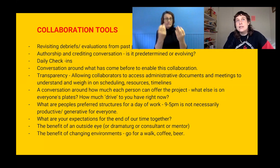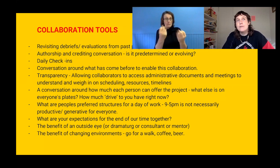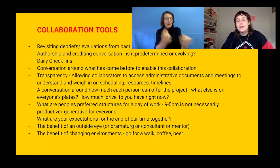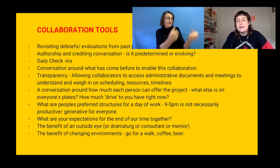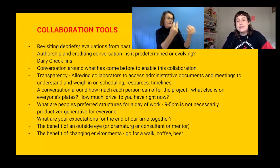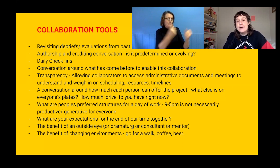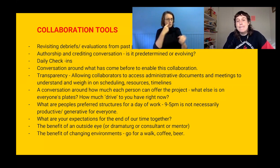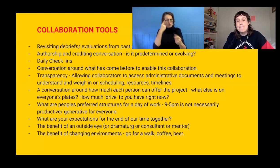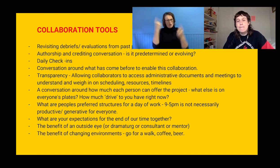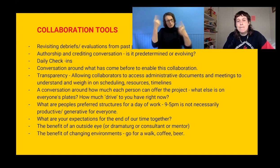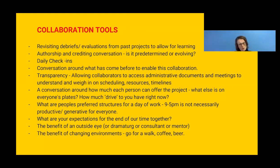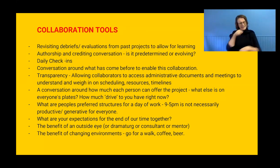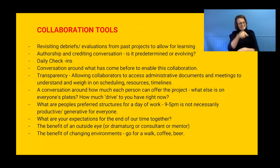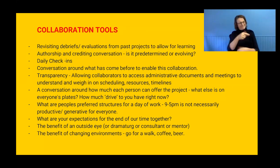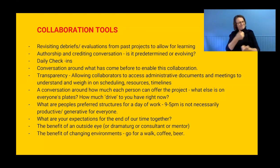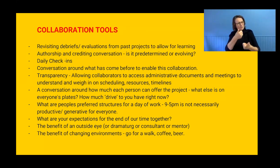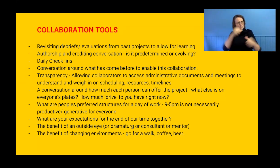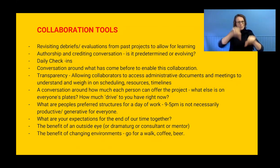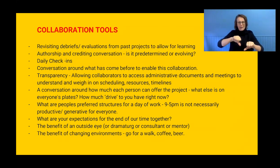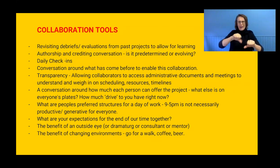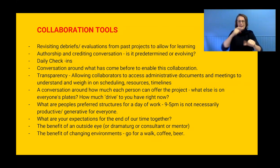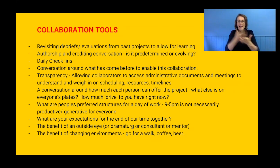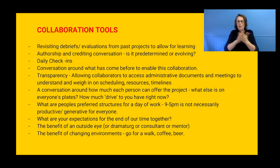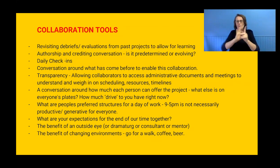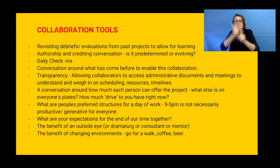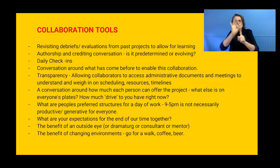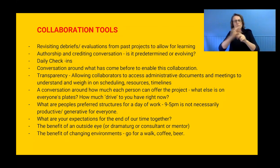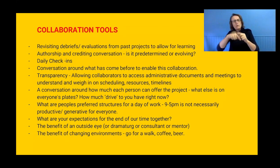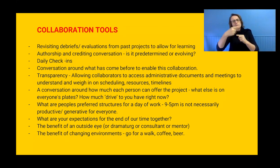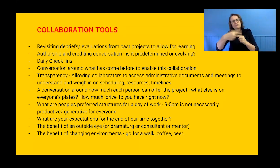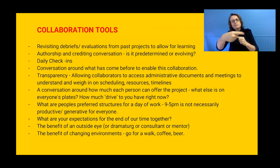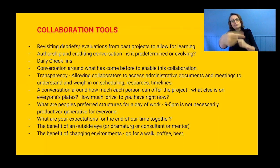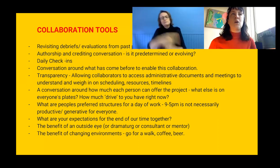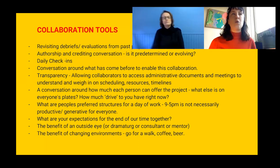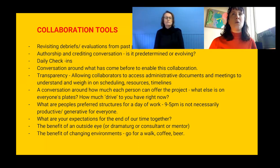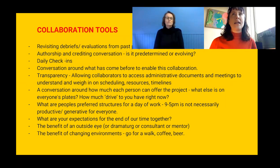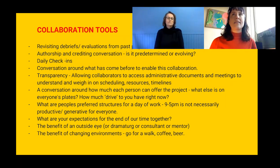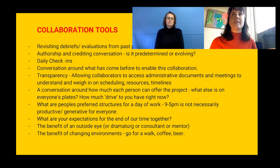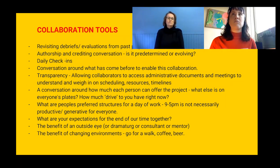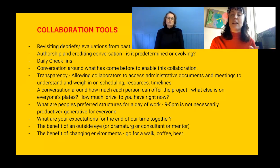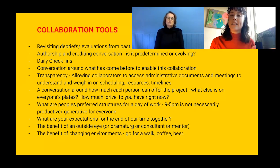didn't for next time. So I guess we always are